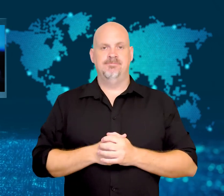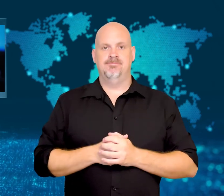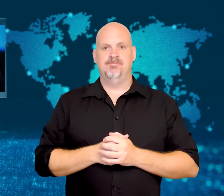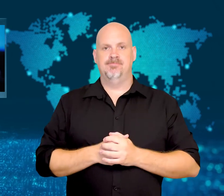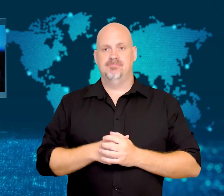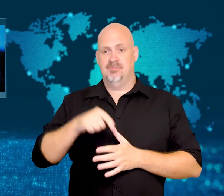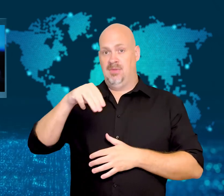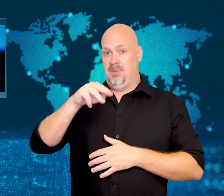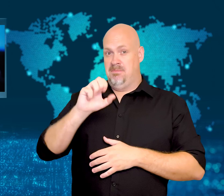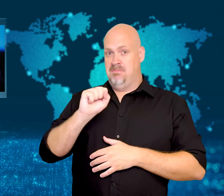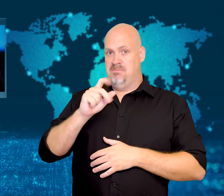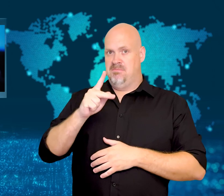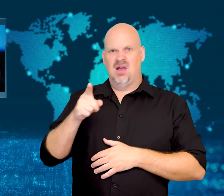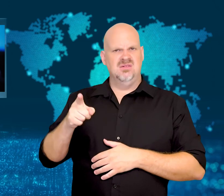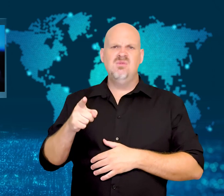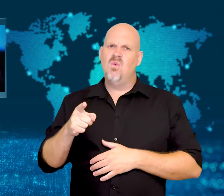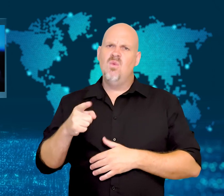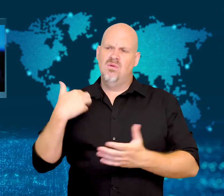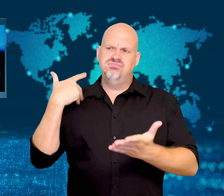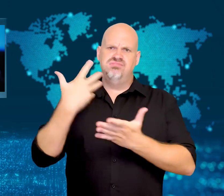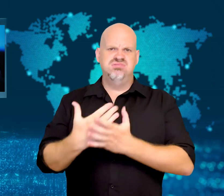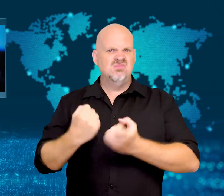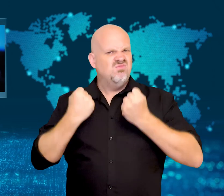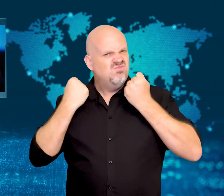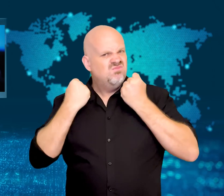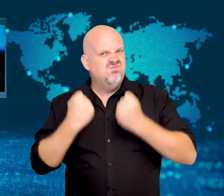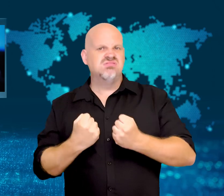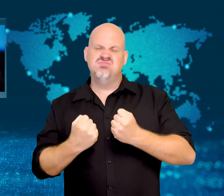bots and fake accounts.